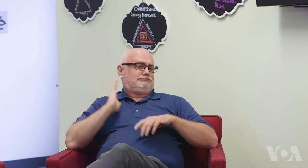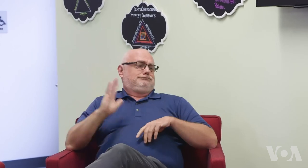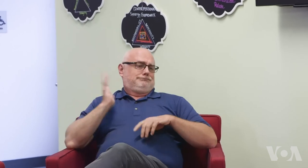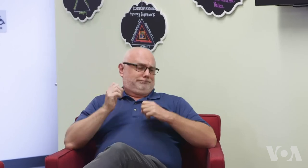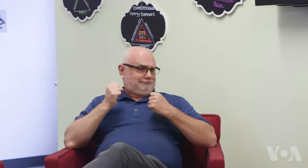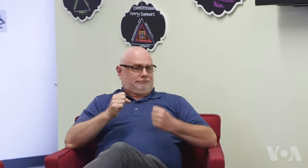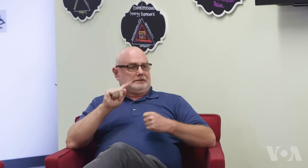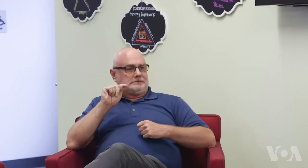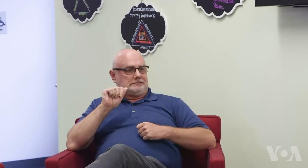In the past,